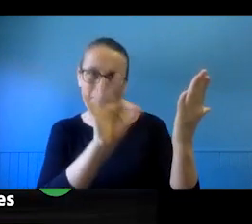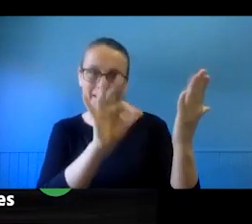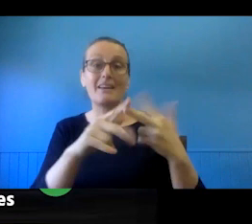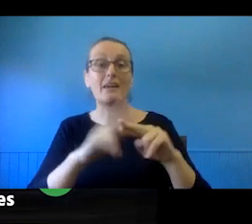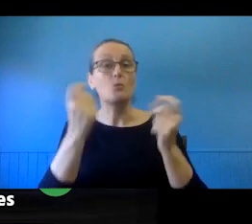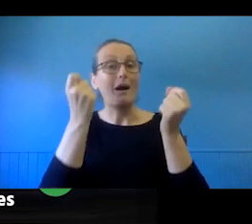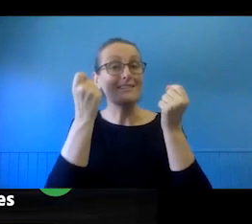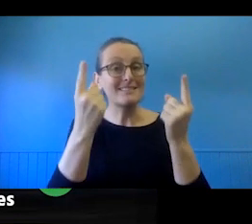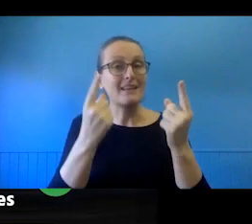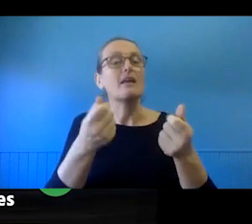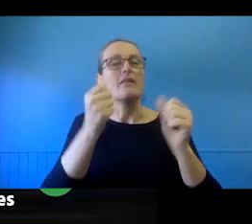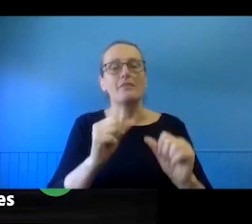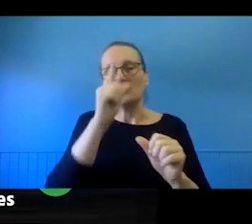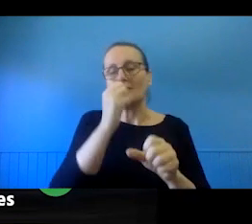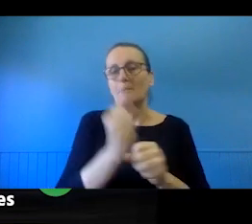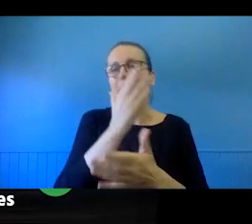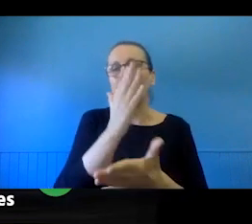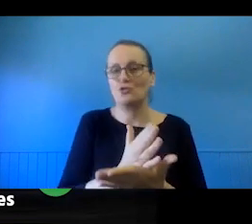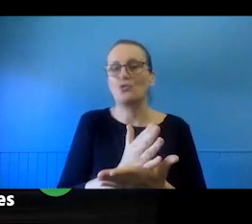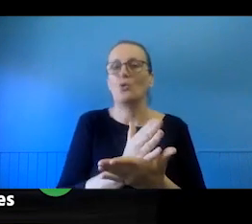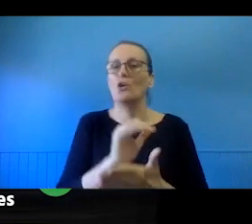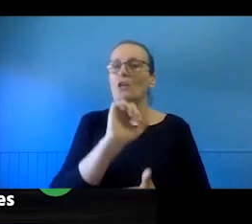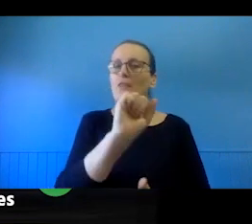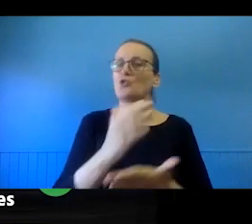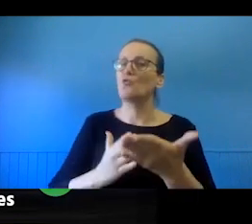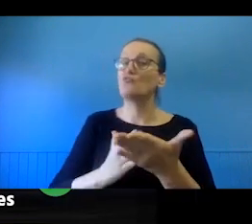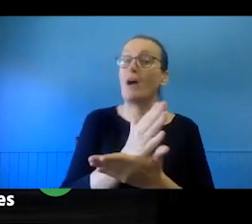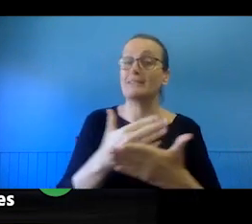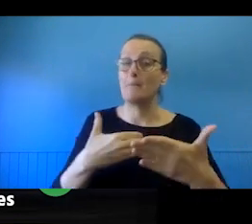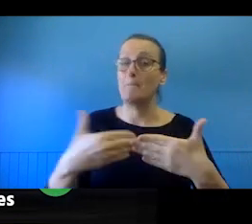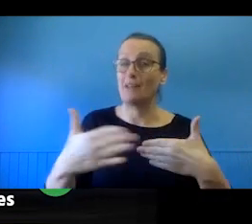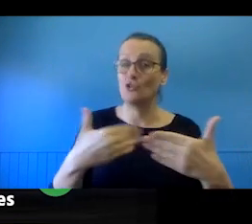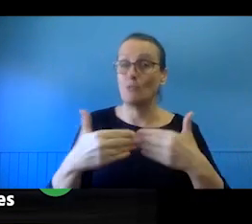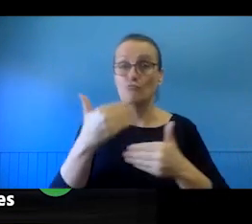things, you can make sure that your internal rights management processes